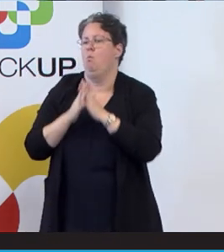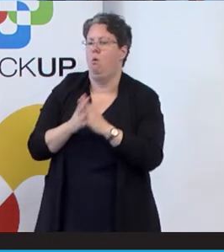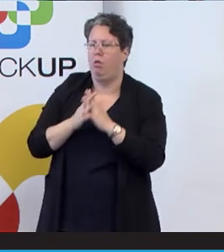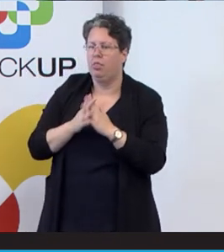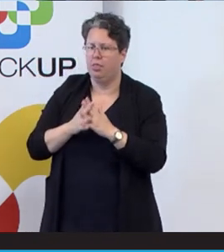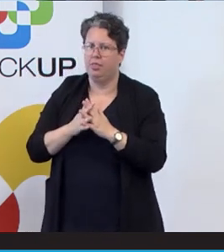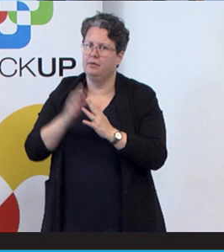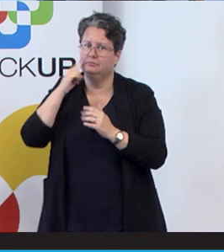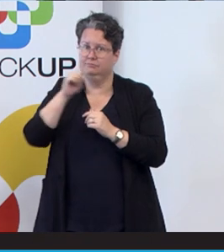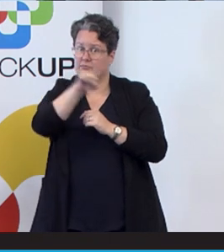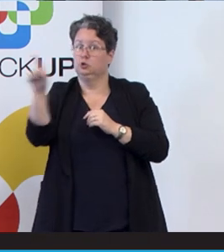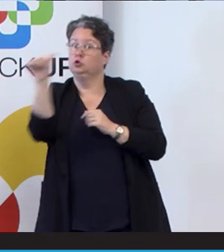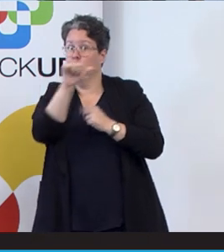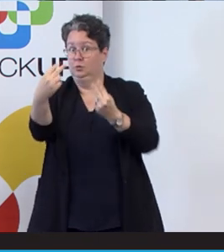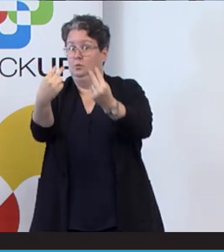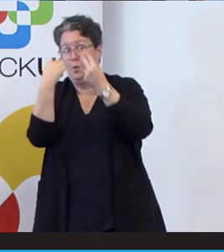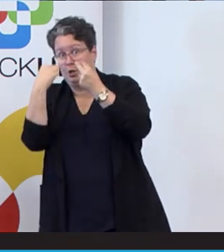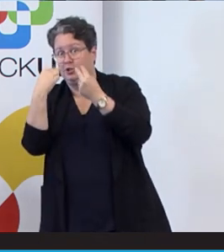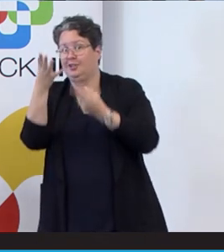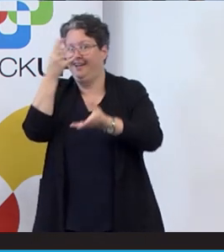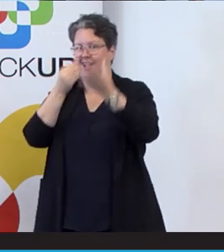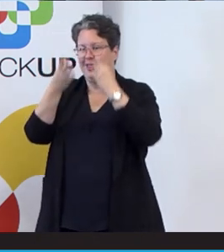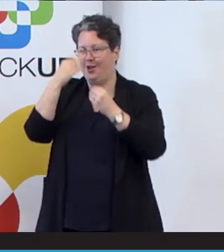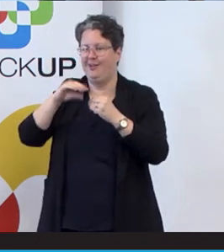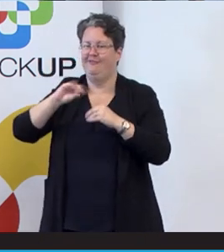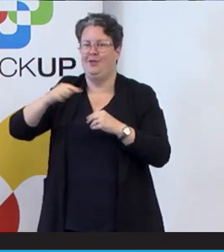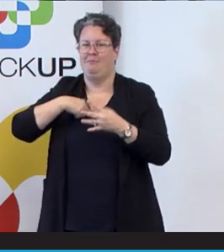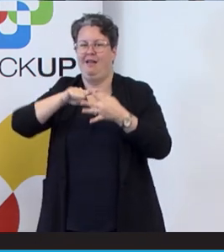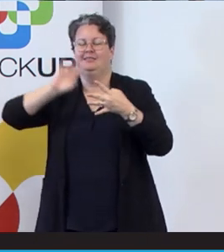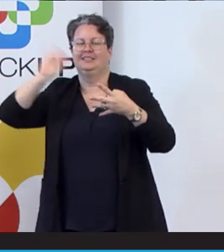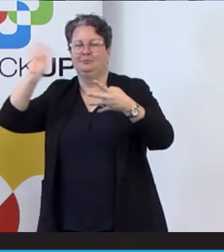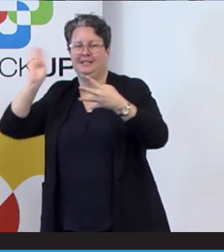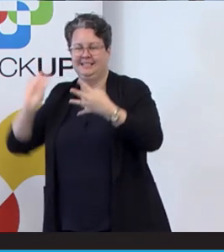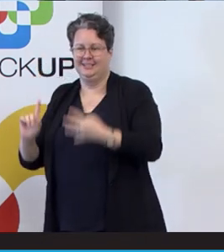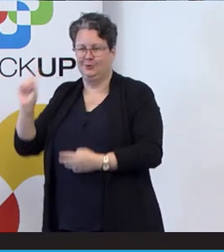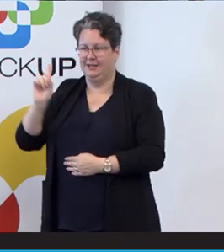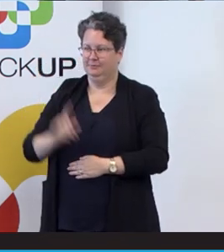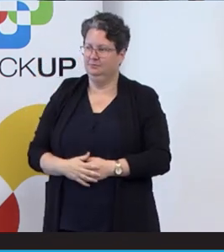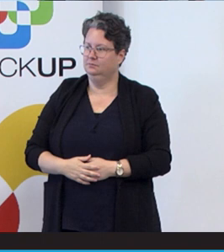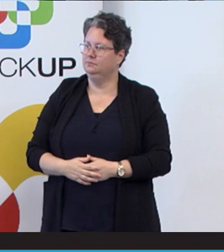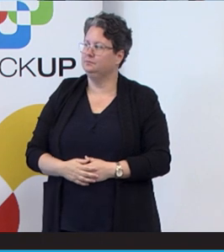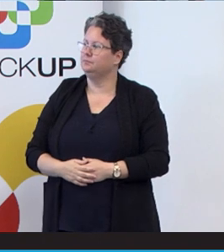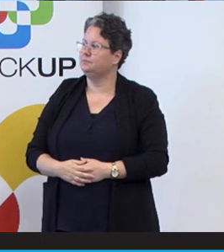should watch and learn from our guest speakers today. And I would ask our guest speakers and